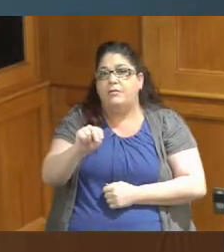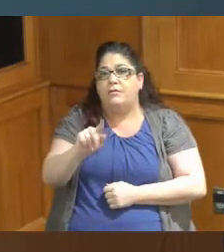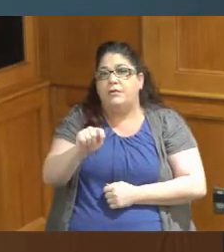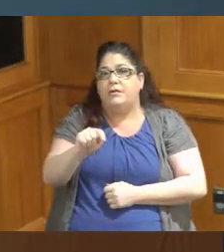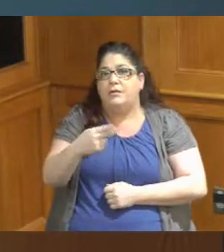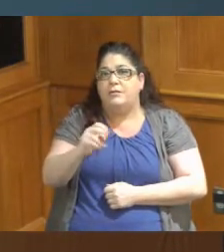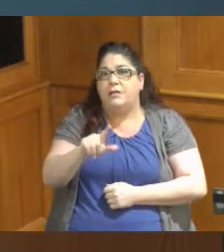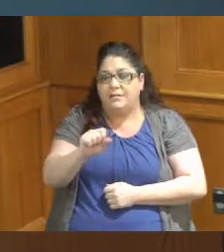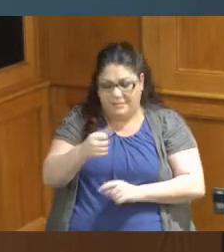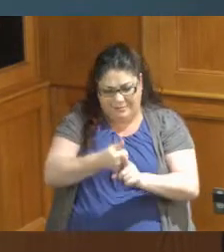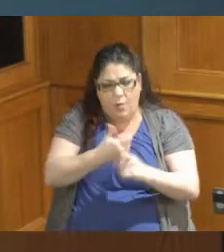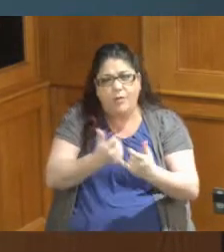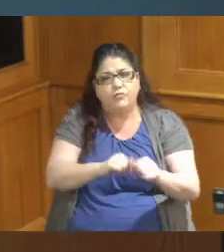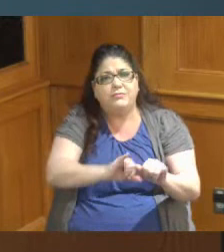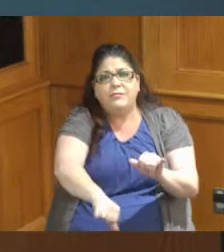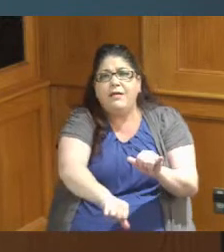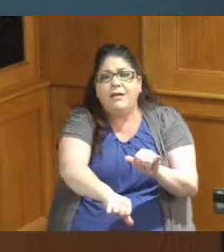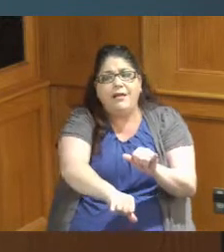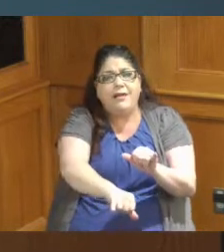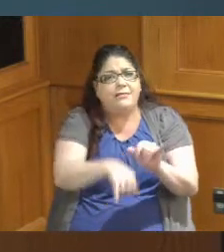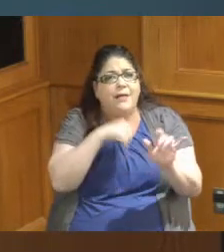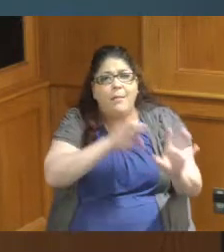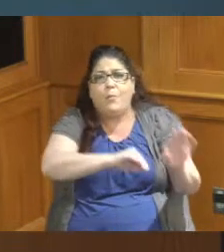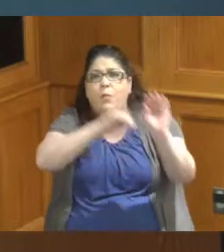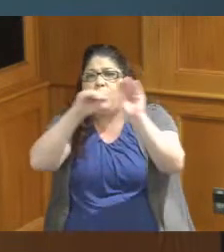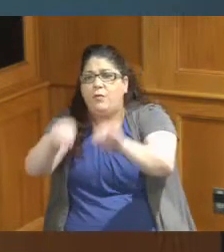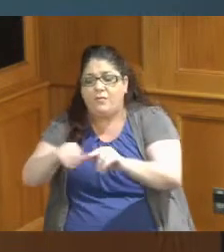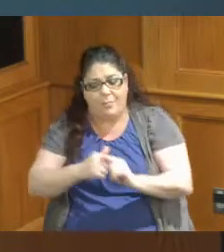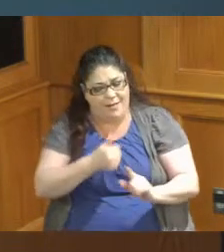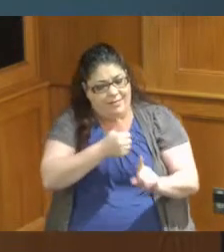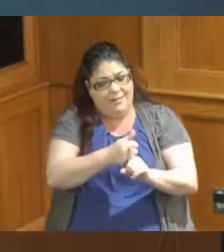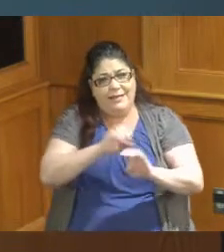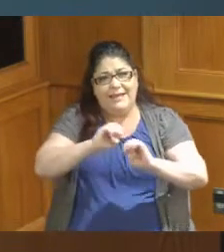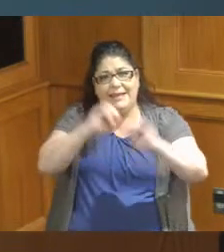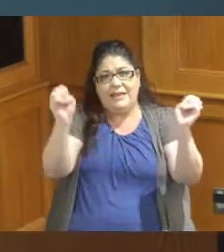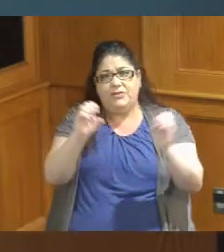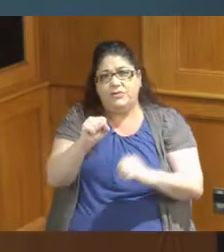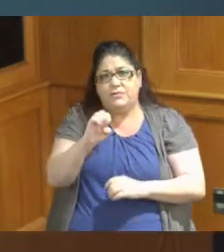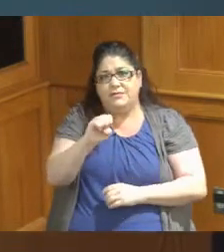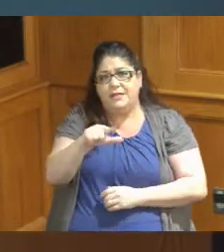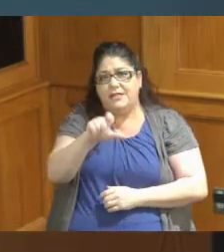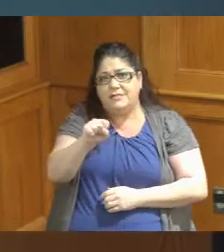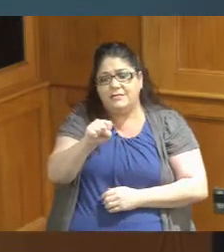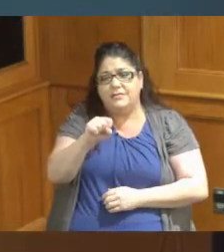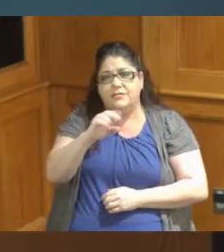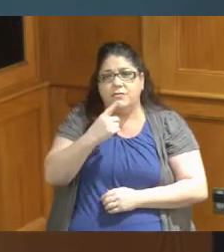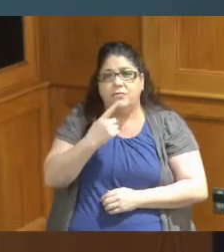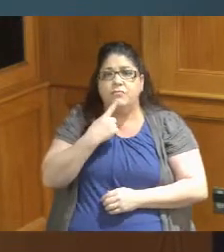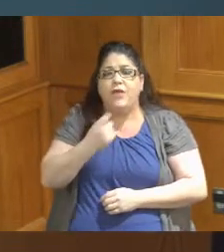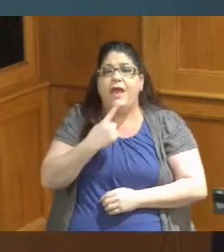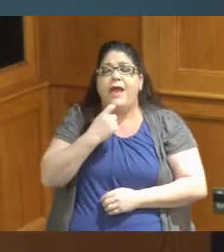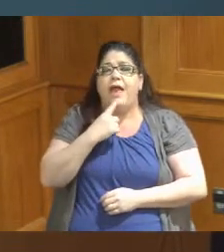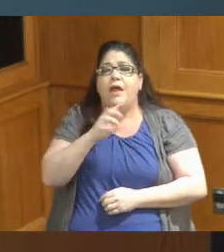and wanted hills in this particular Easter Seals Redwood expansion would include a new veterans